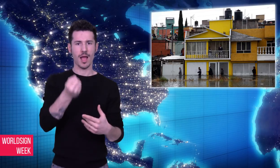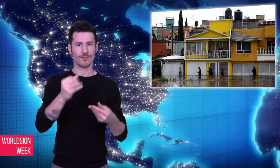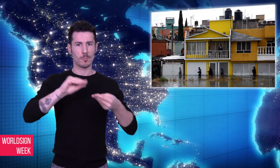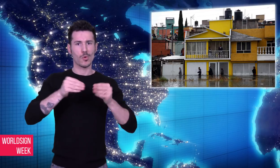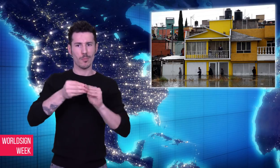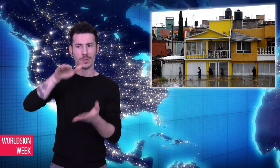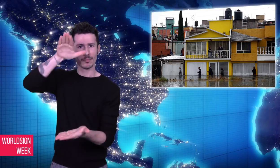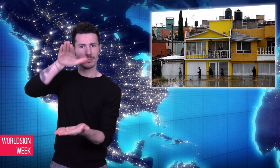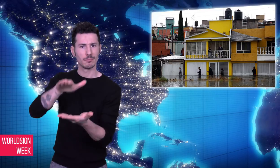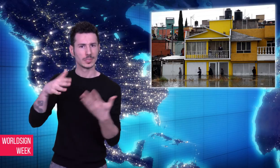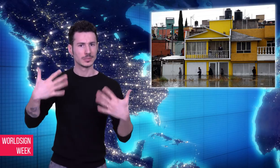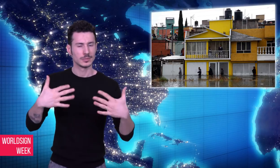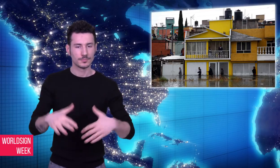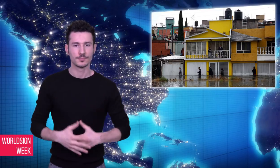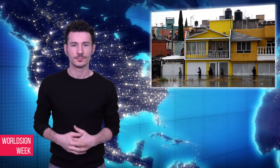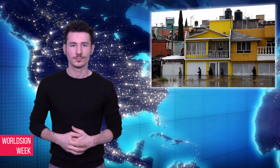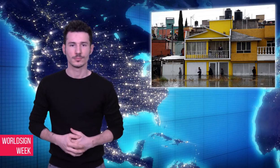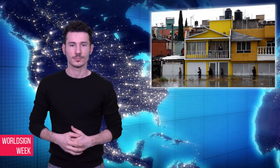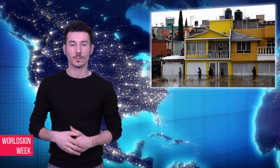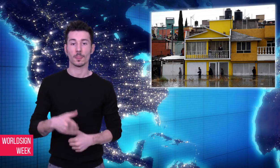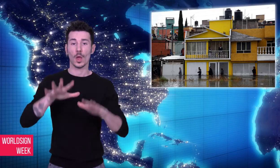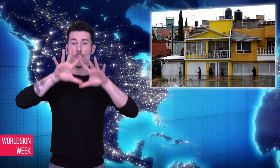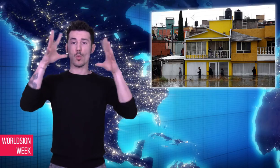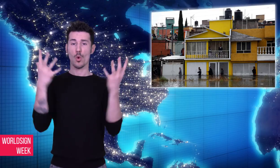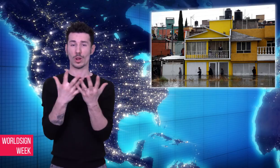importance of conserving clean water as